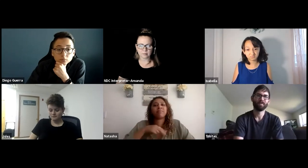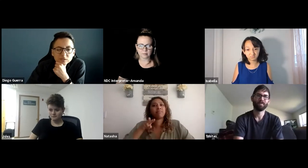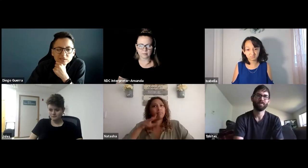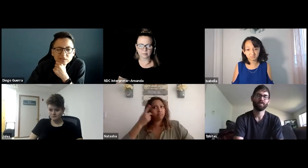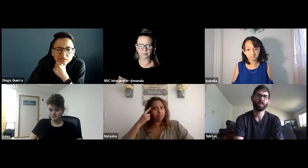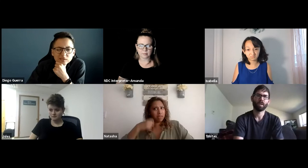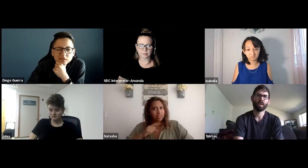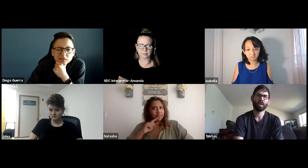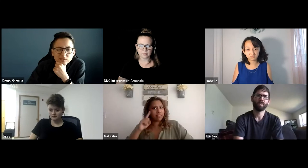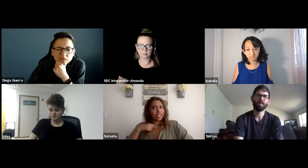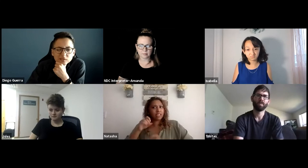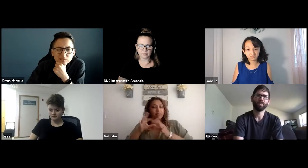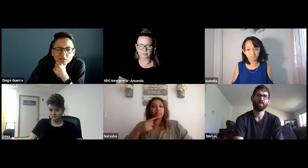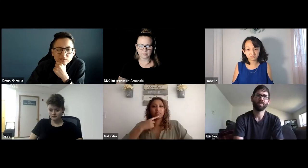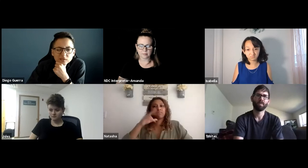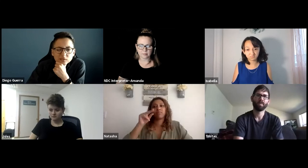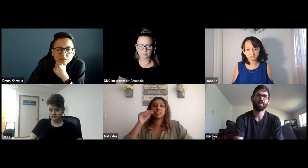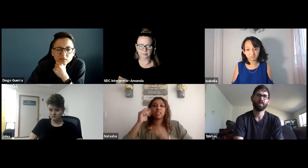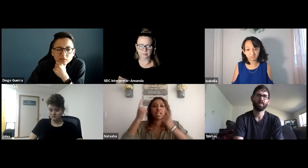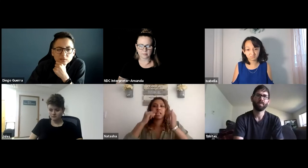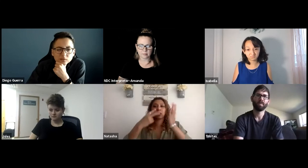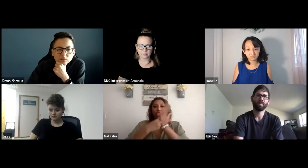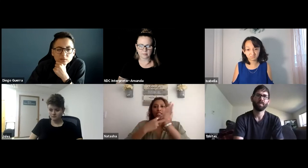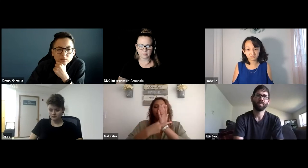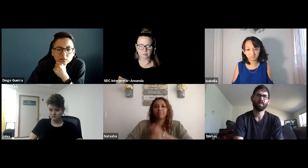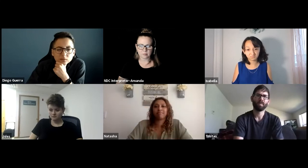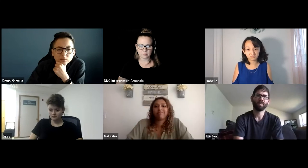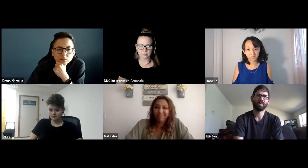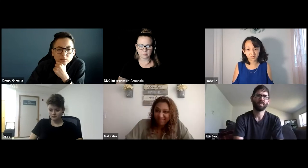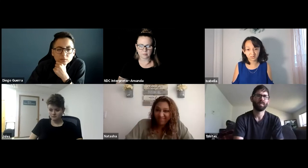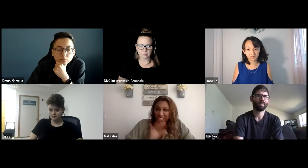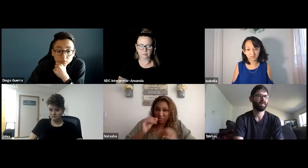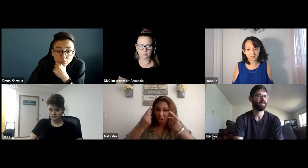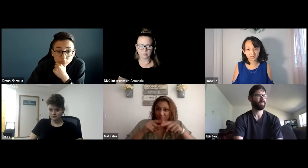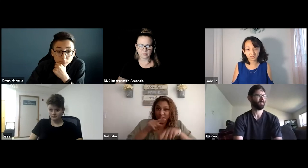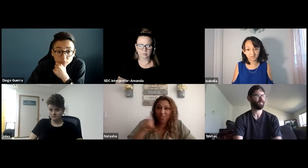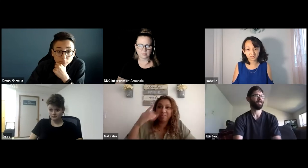I had a professor ask me, why do you have an interpreter here? I responded, because I'm Deaf.